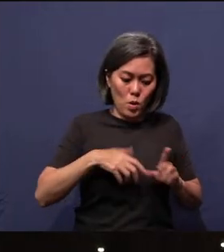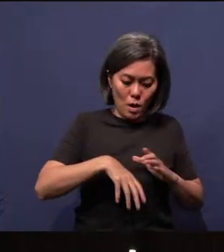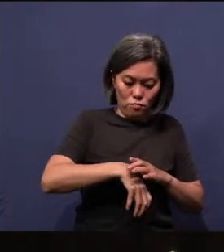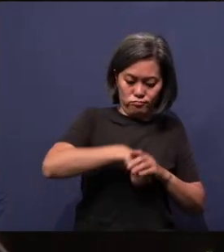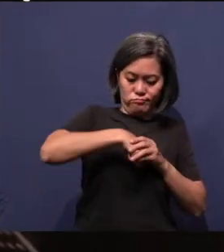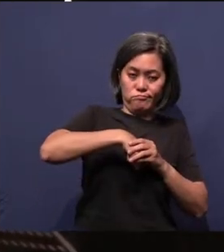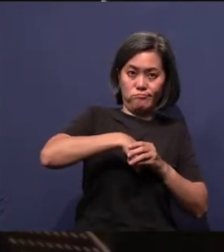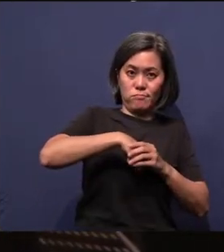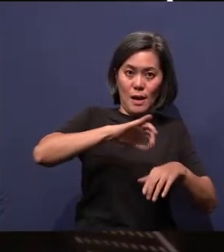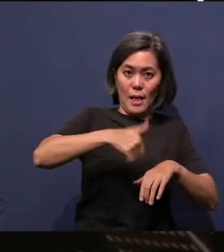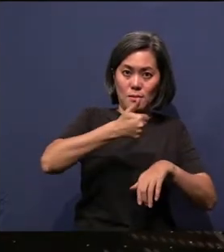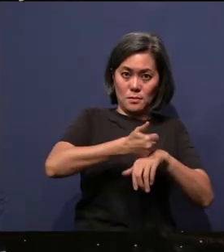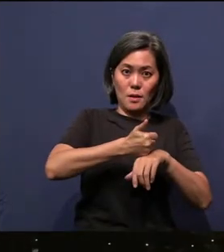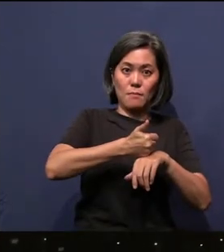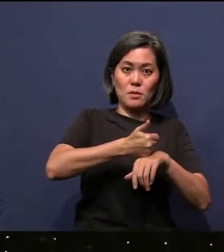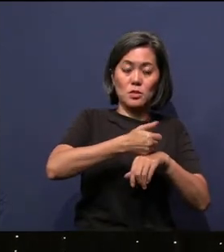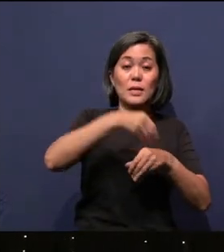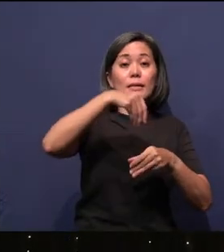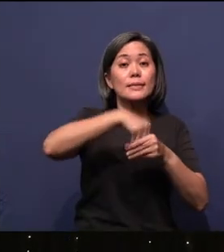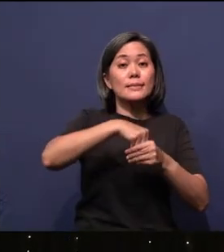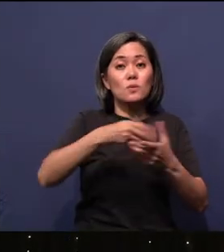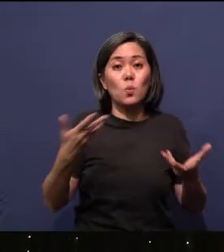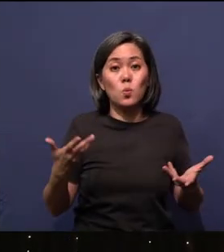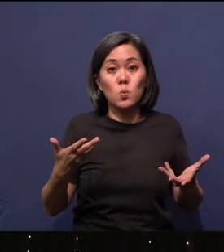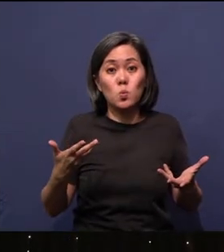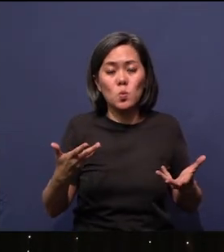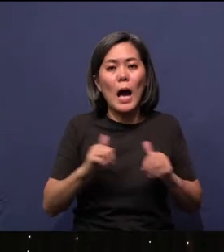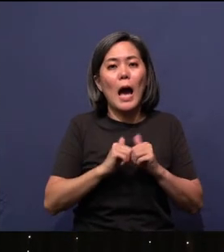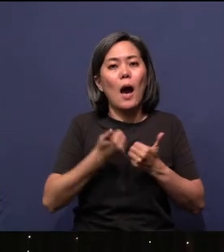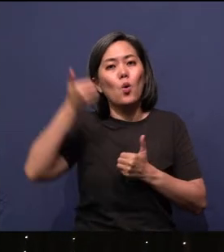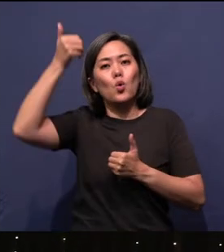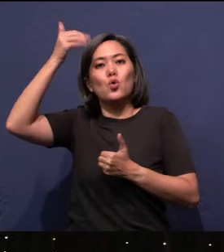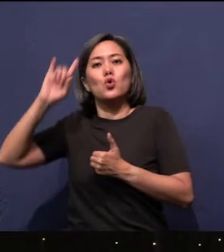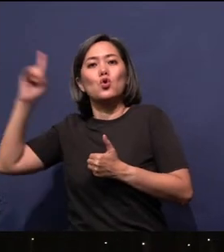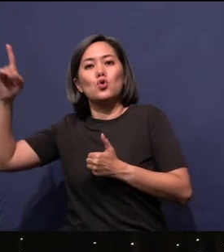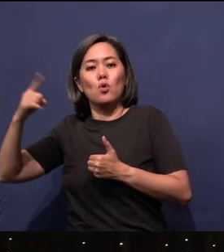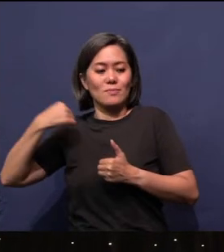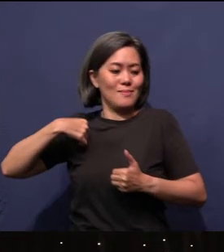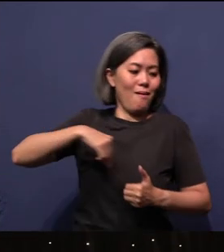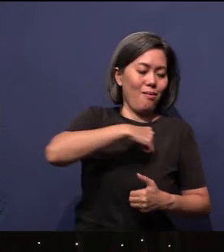established in how God made us. This is